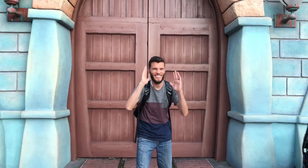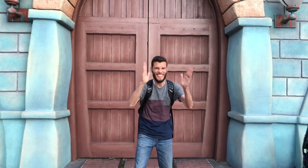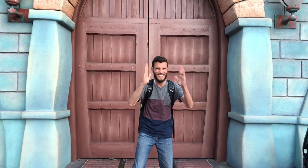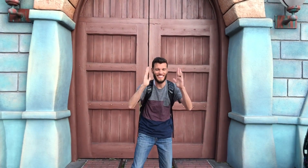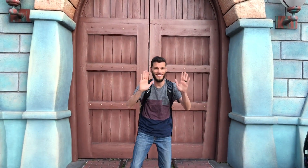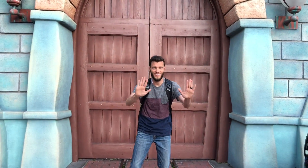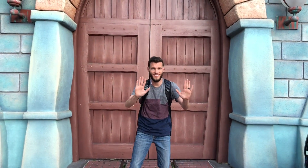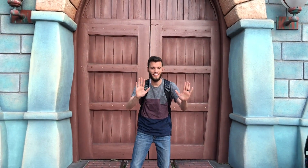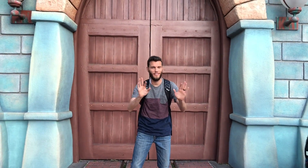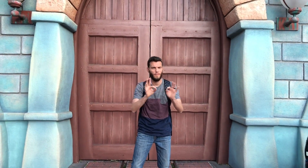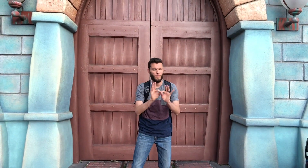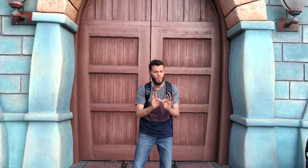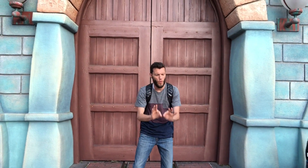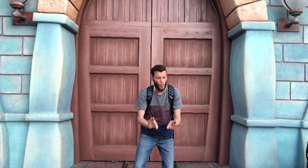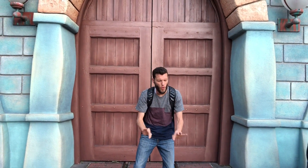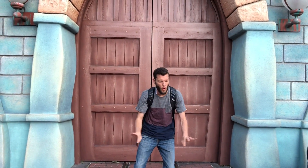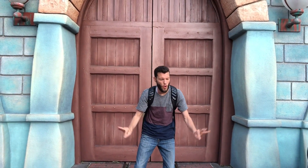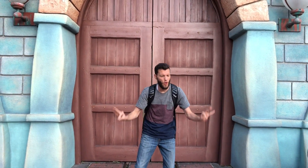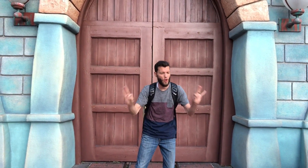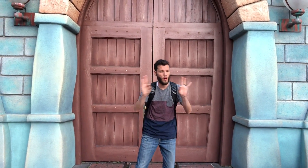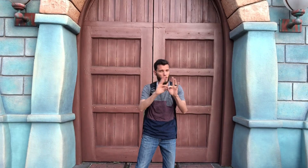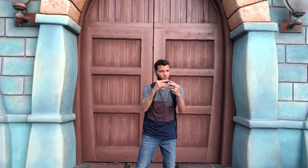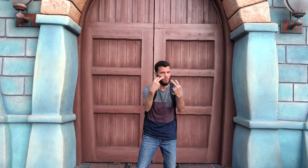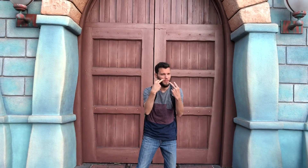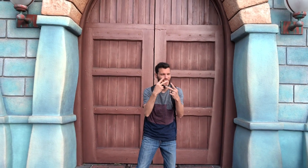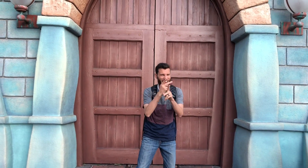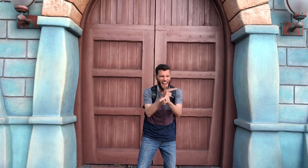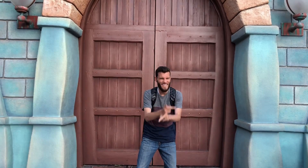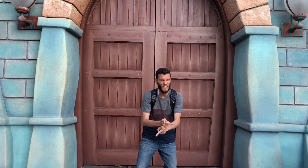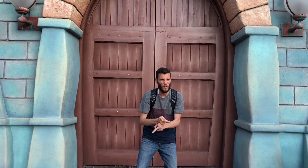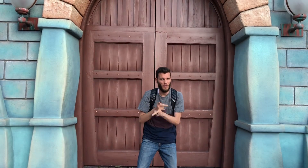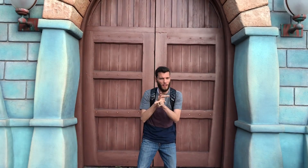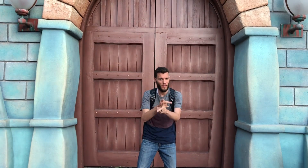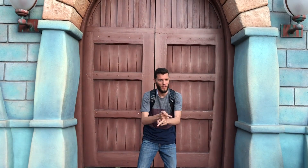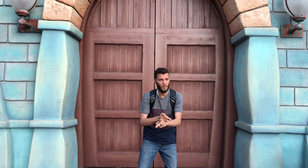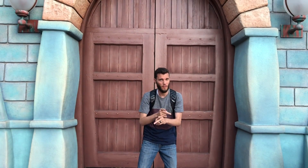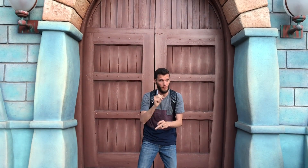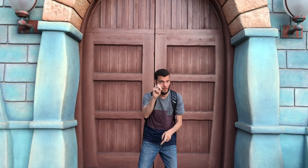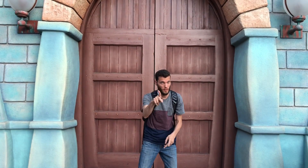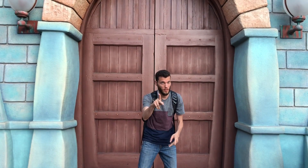ATTENTION!!!! I have something important to say! Watch carefully.